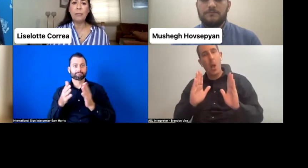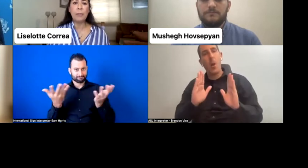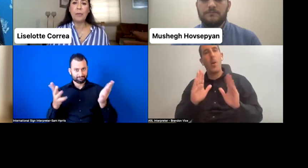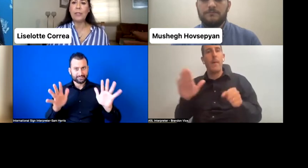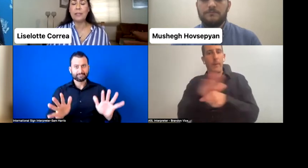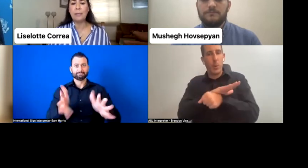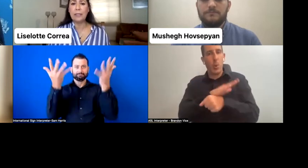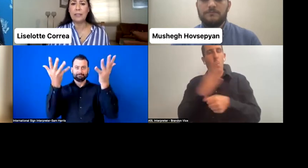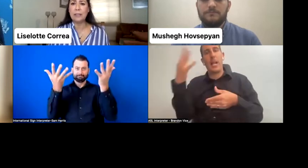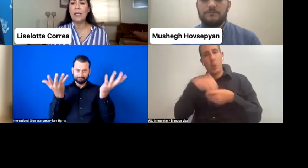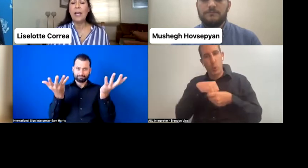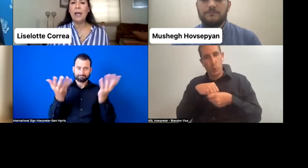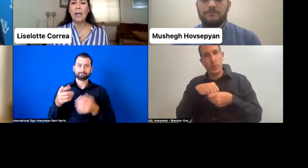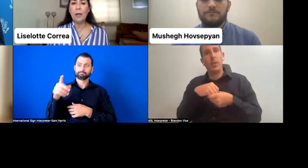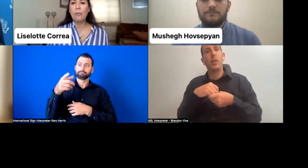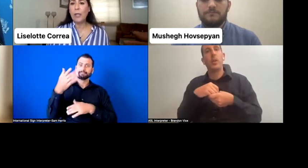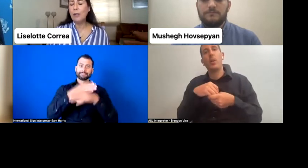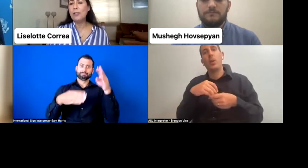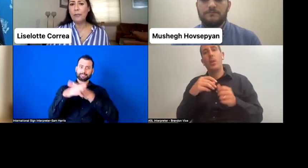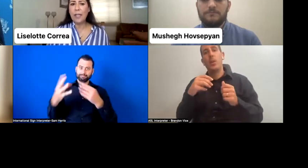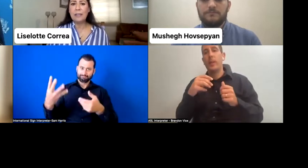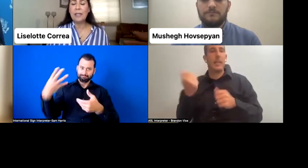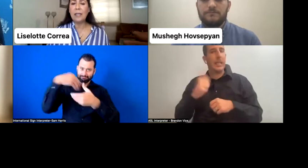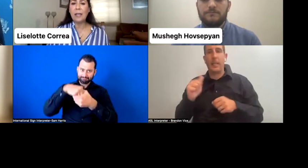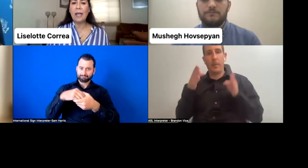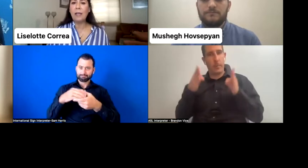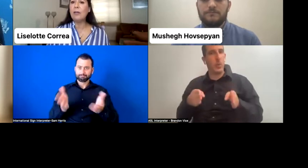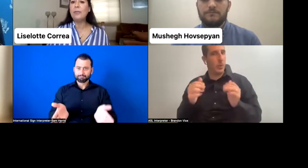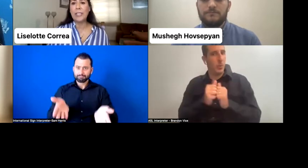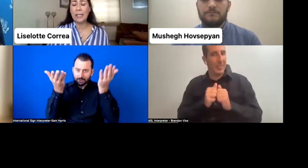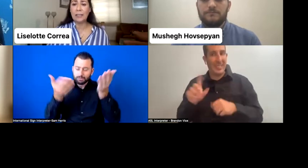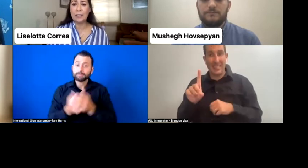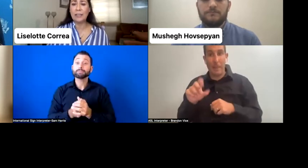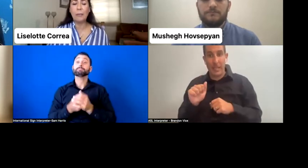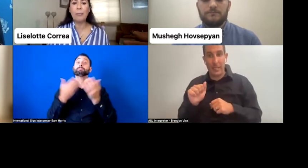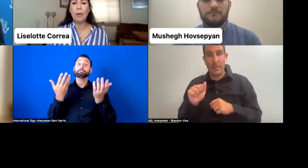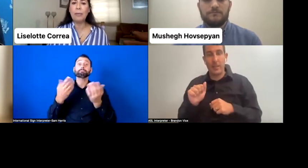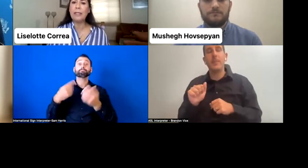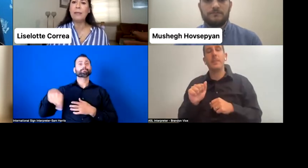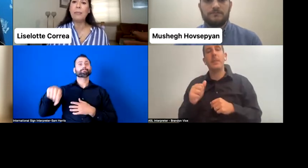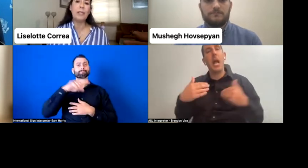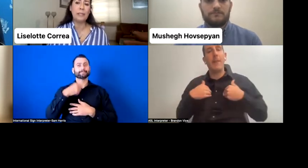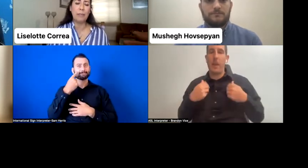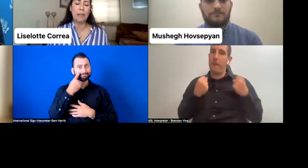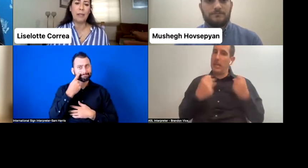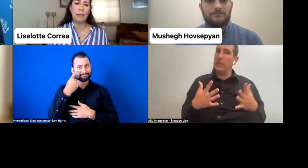of people with disabilities. We also face a lot of challenges. And probably the principle--